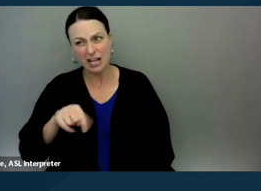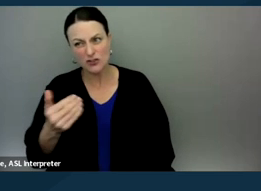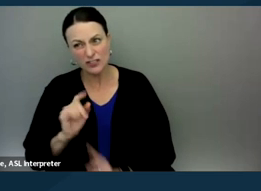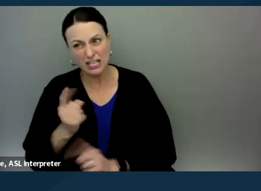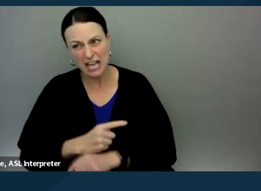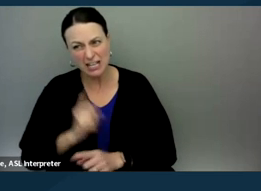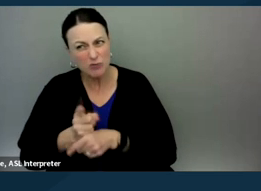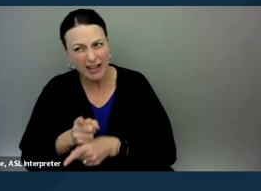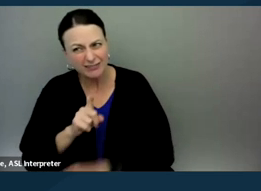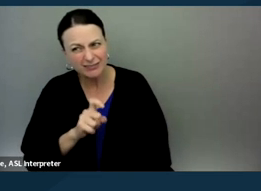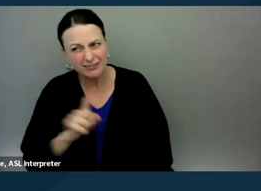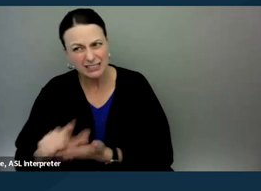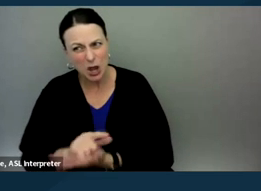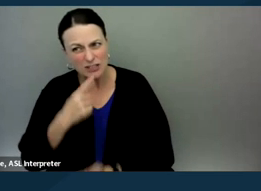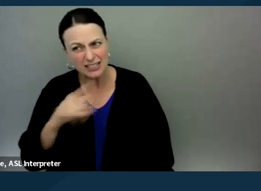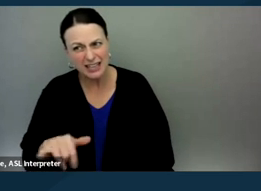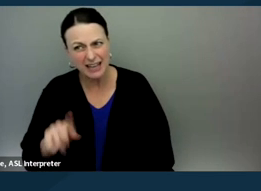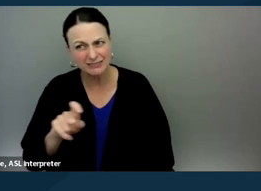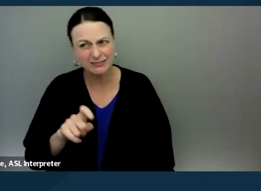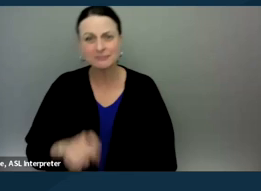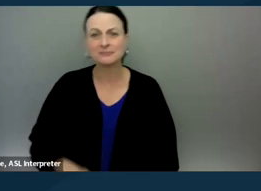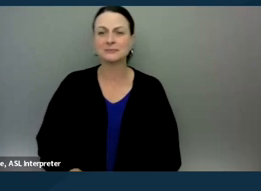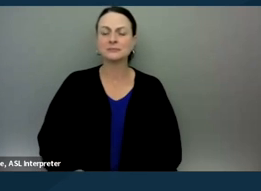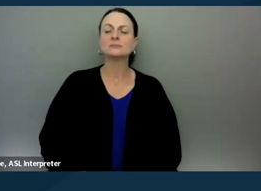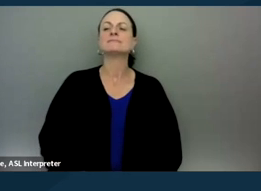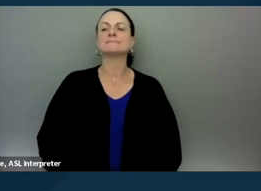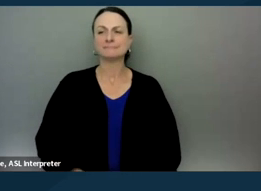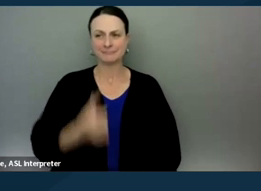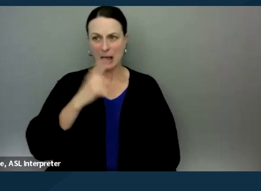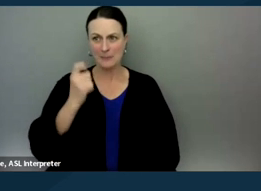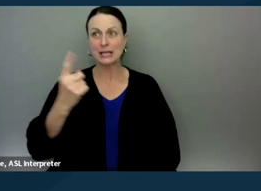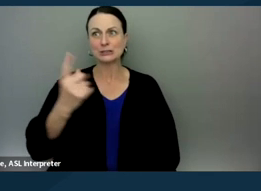just because that's what the law says is supposed to happen?" And because one of the things that we tell parents